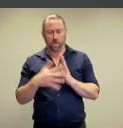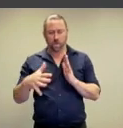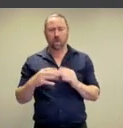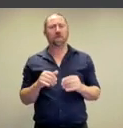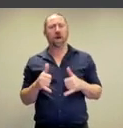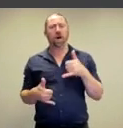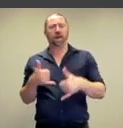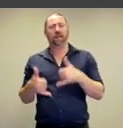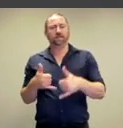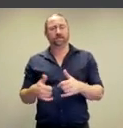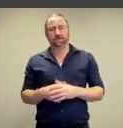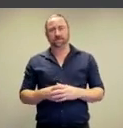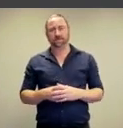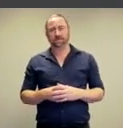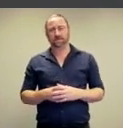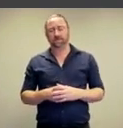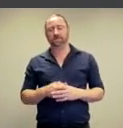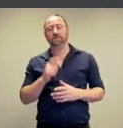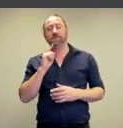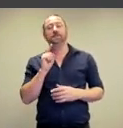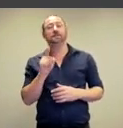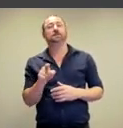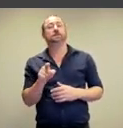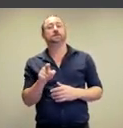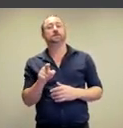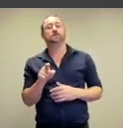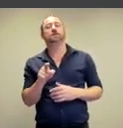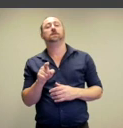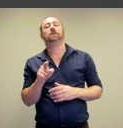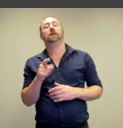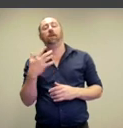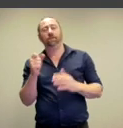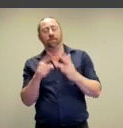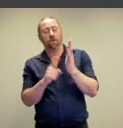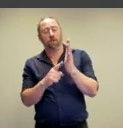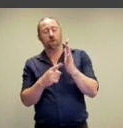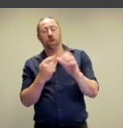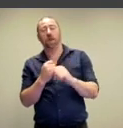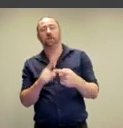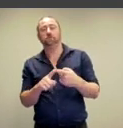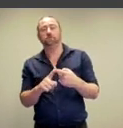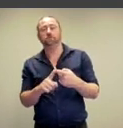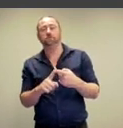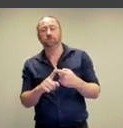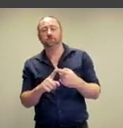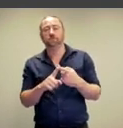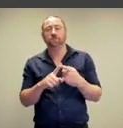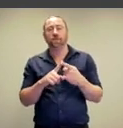underwear and high heels.